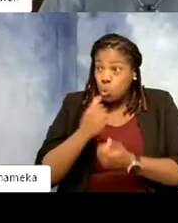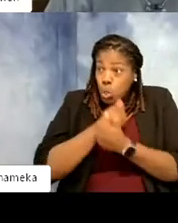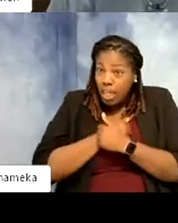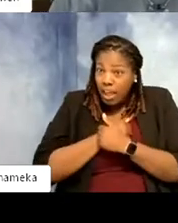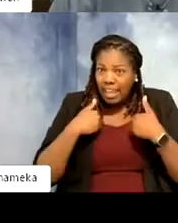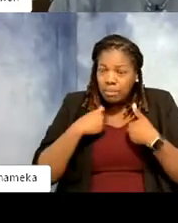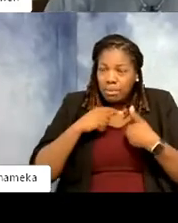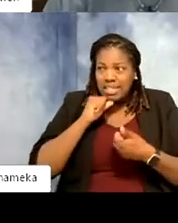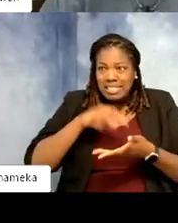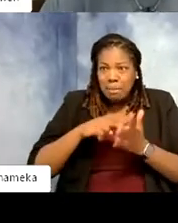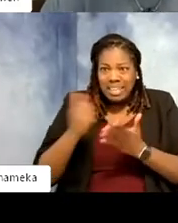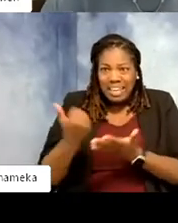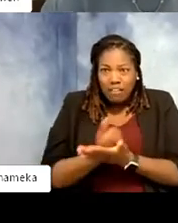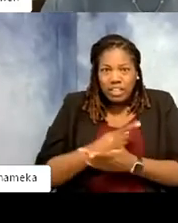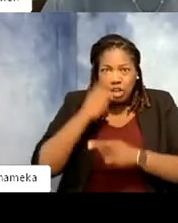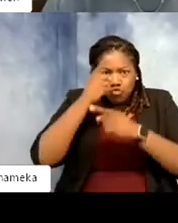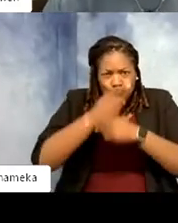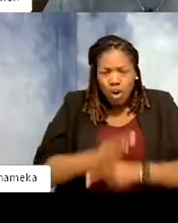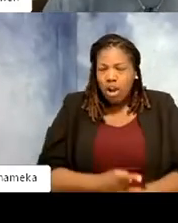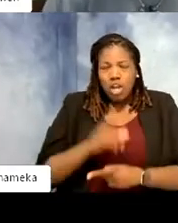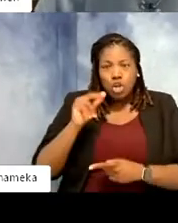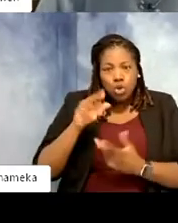mean you're doing everything right. And we're always learning. You want to kind of evolve into